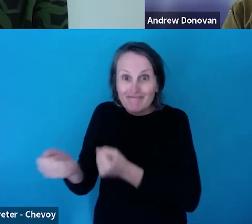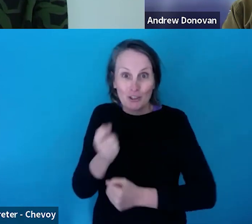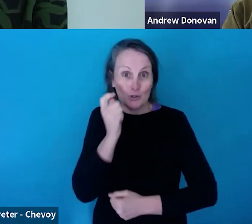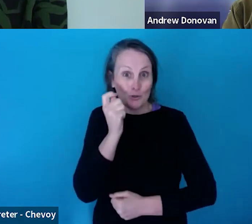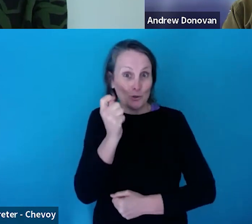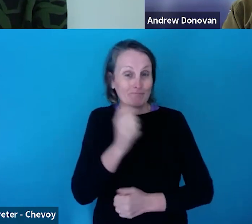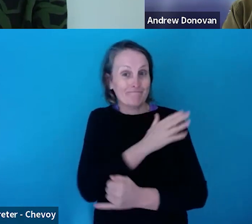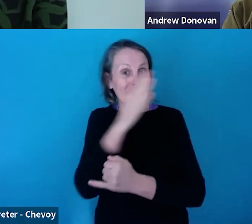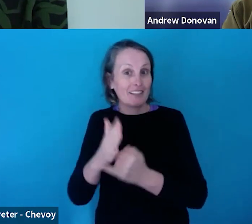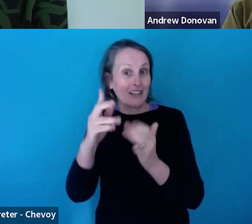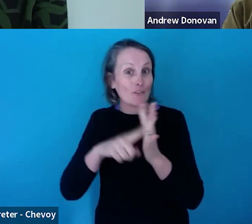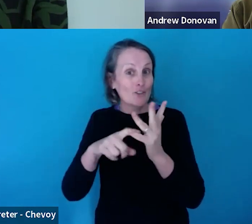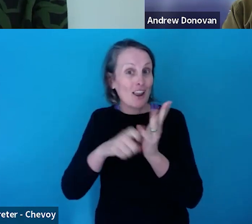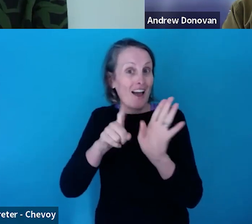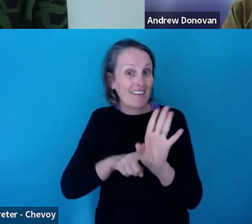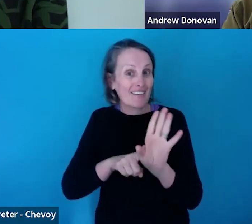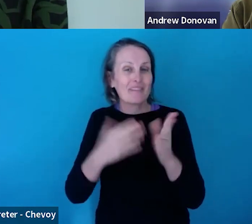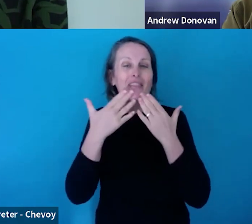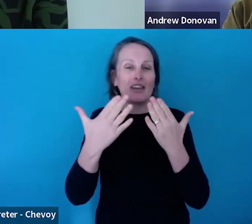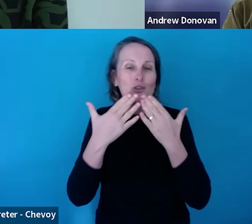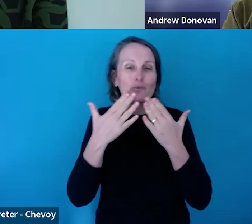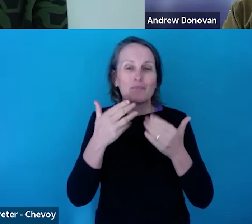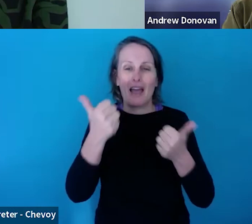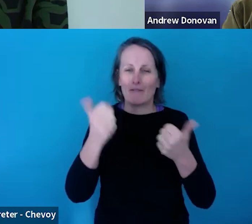Later in July. Thanks very much, everyone. Have a good afternoon or